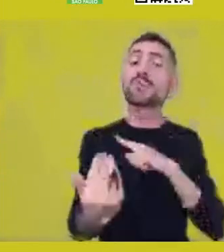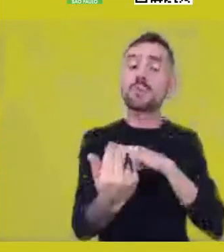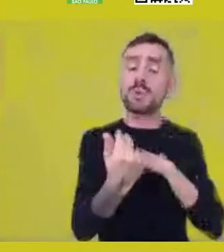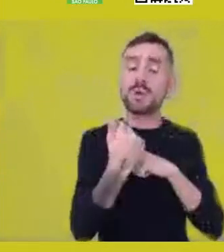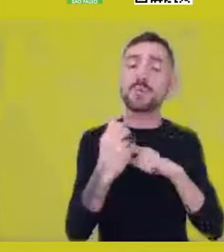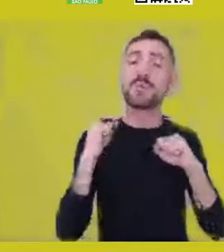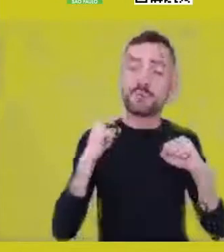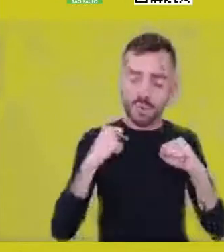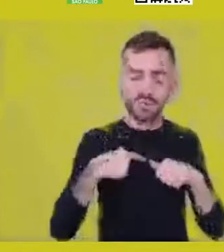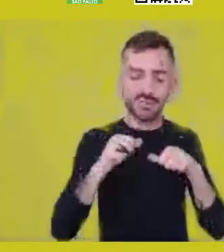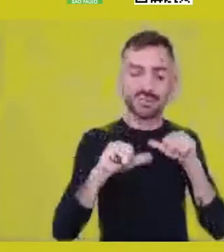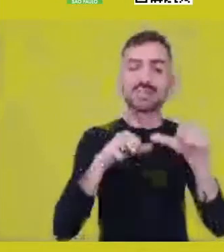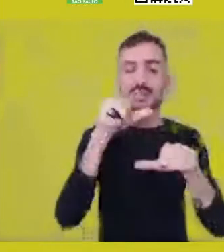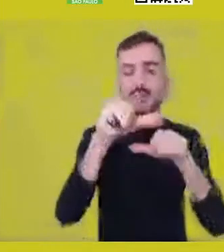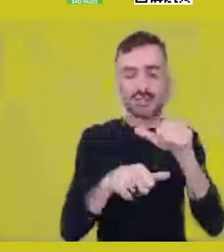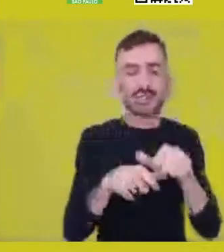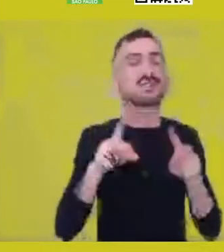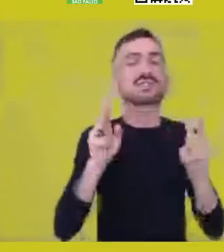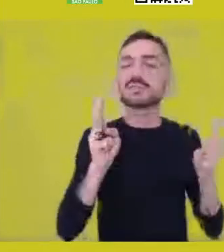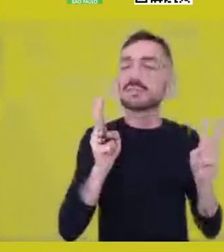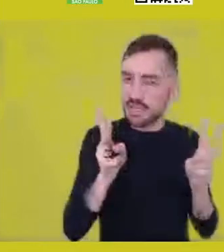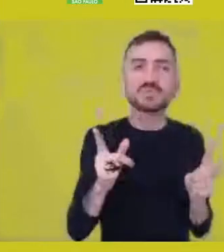that receives all the time these elements,